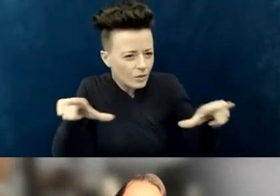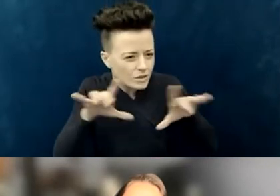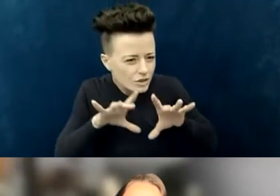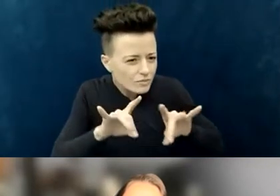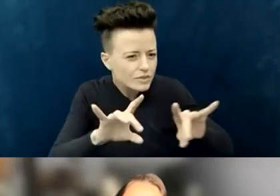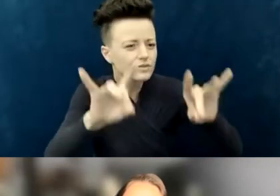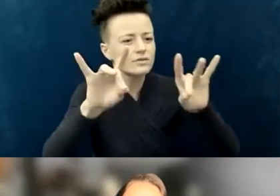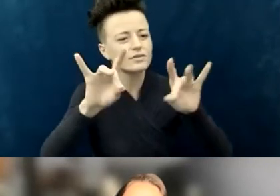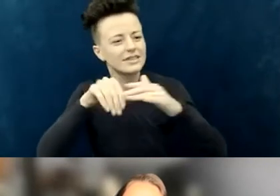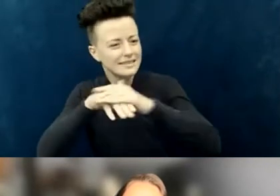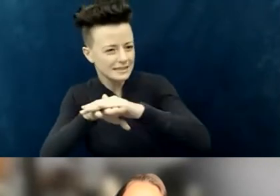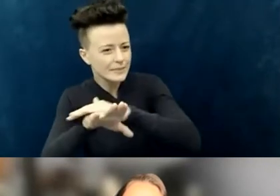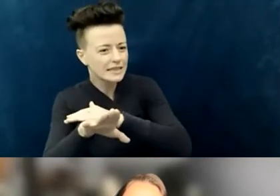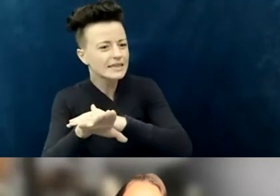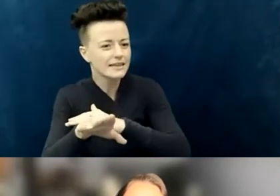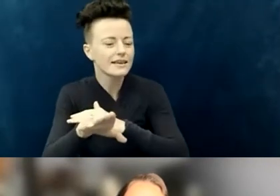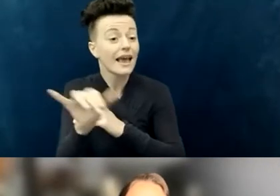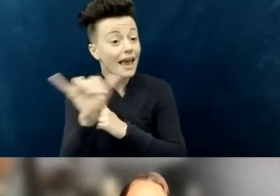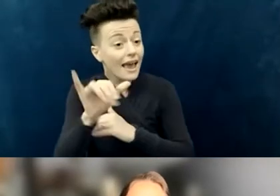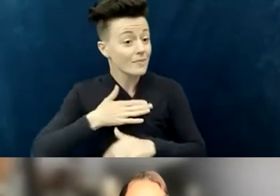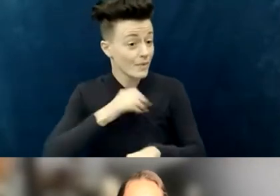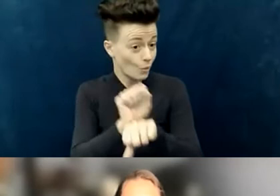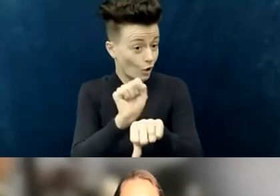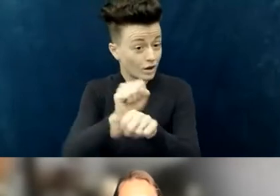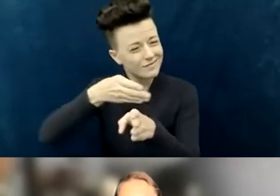in college and university settings, where I...